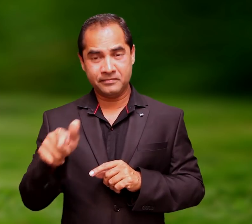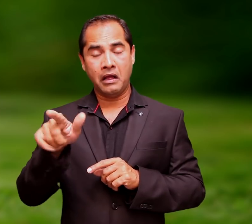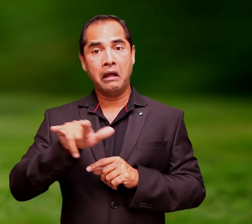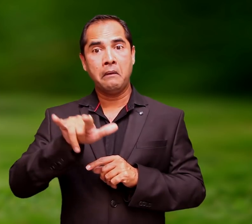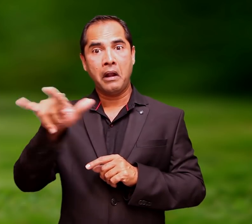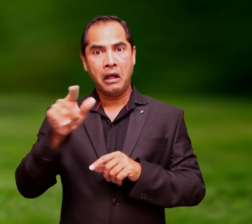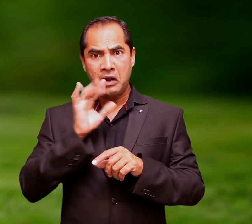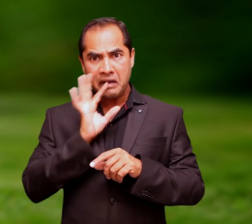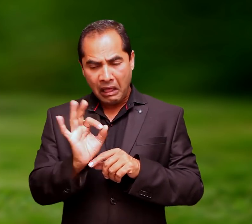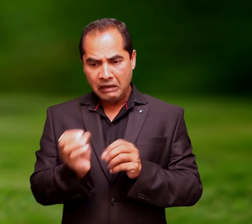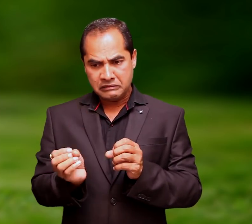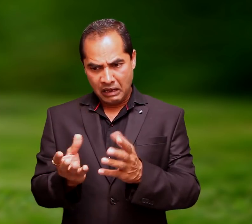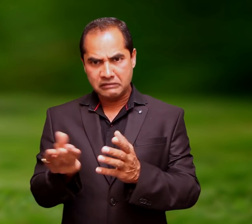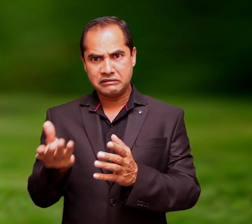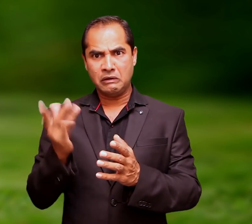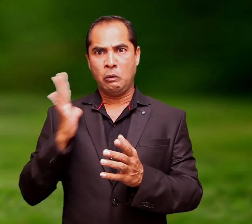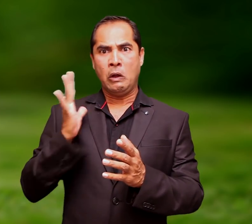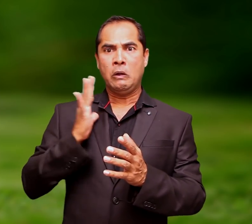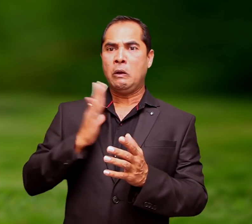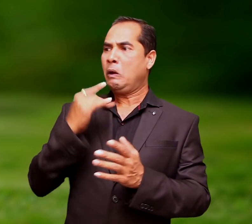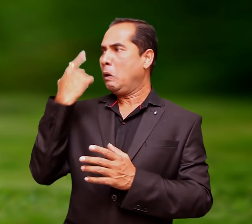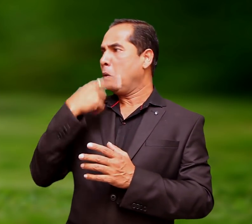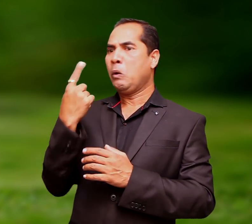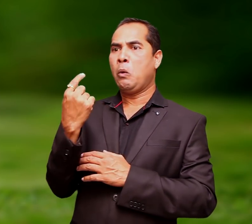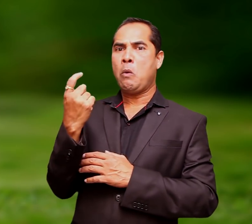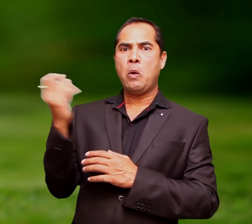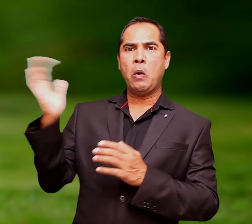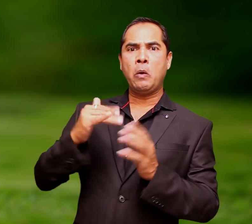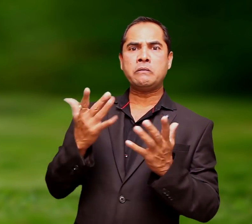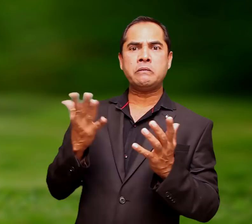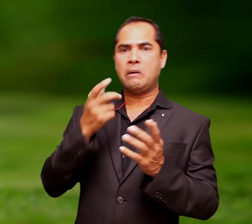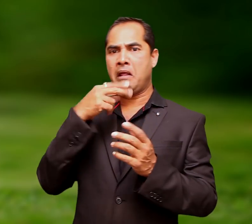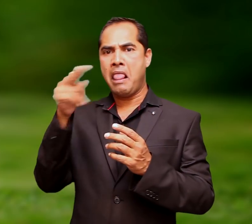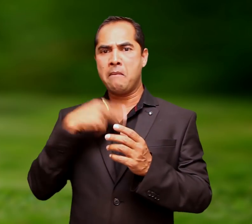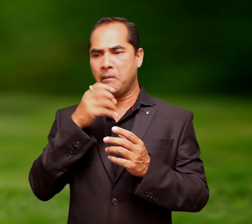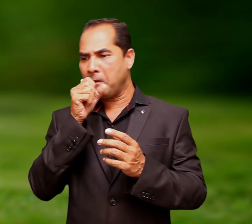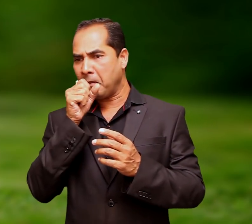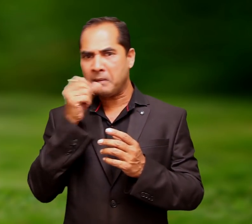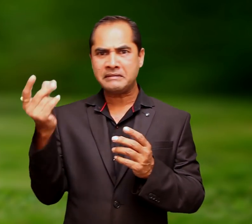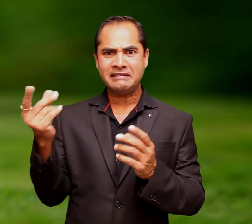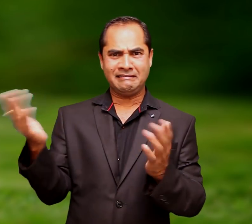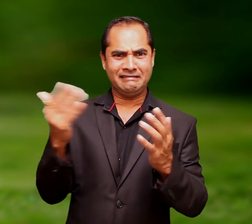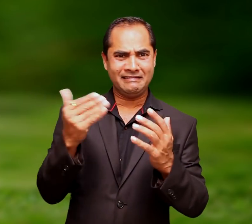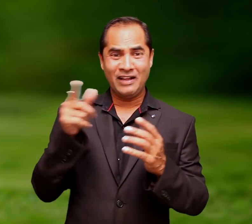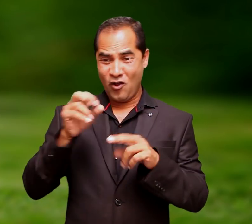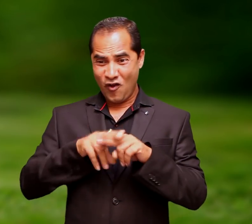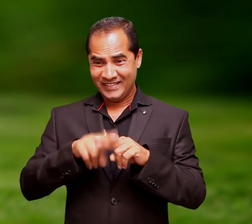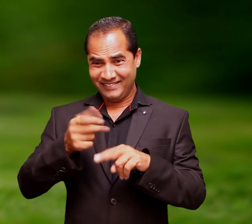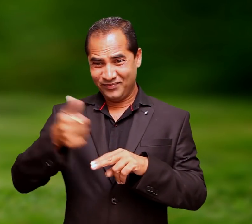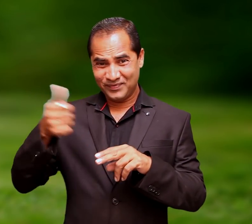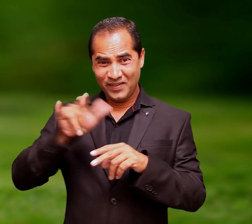The aircraft was waiting to take off, I was rushed through it by the infuriated